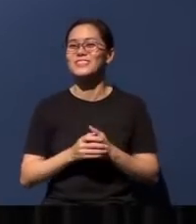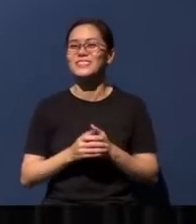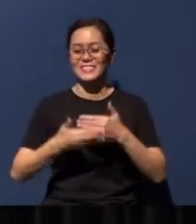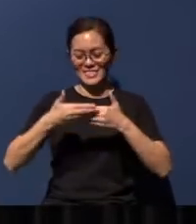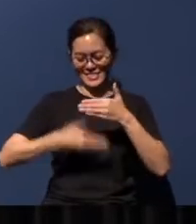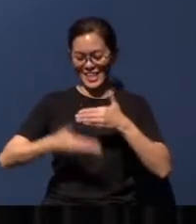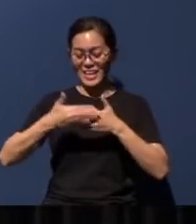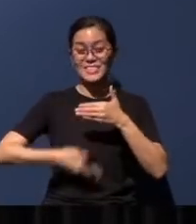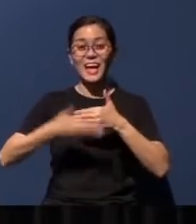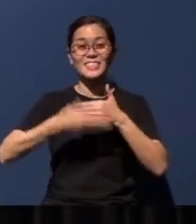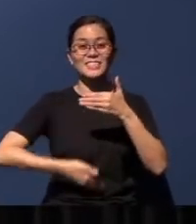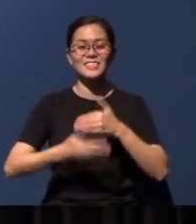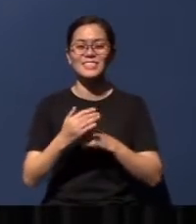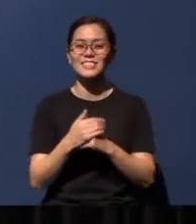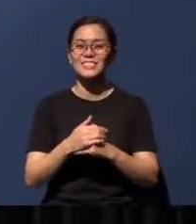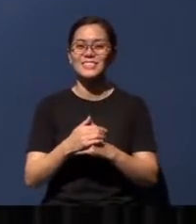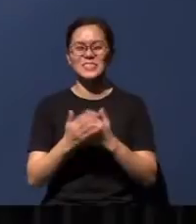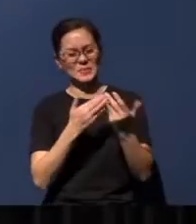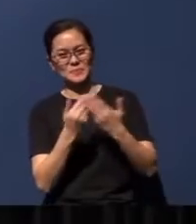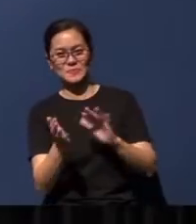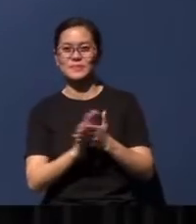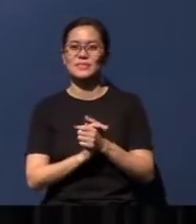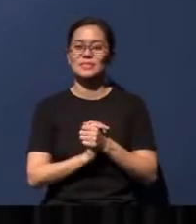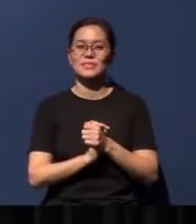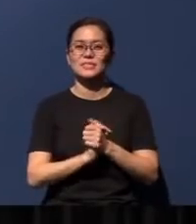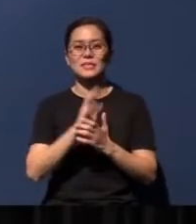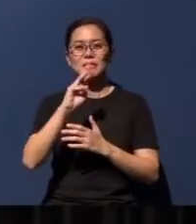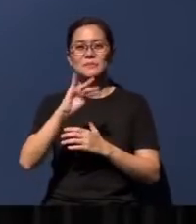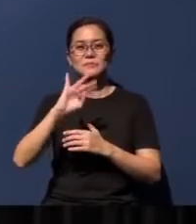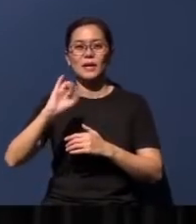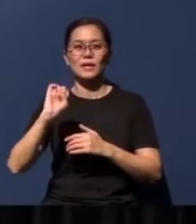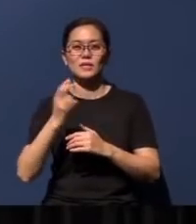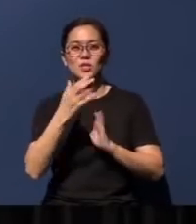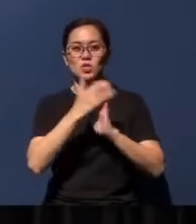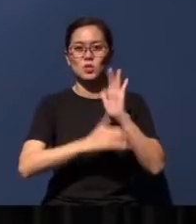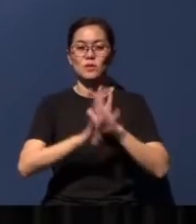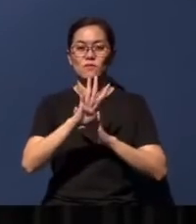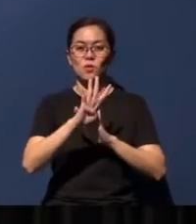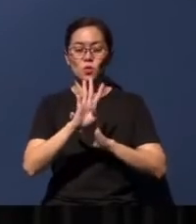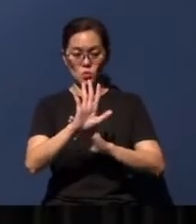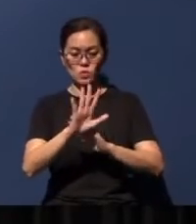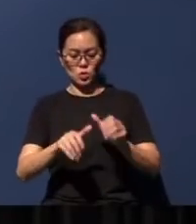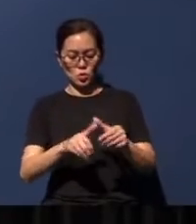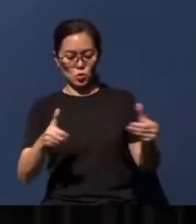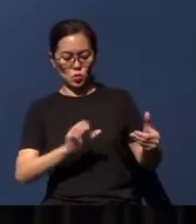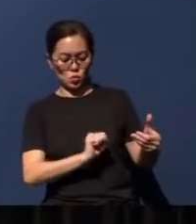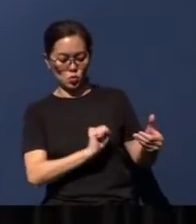Never mind. Okay, Micah chapter four. You hold it there as we continue.